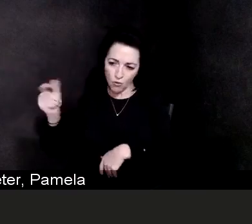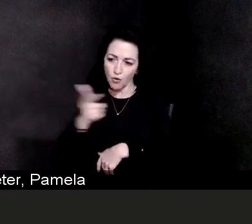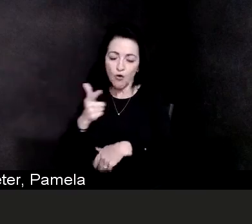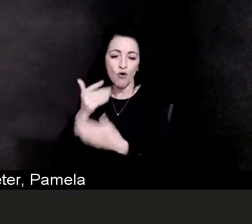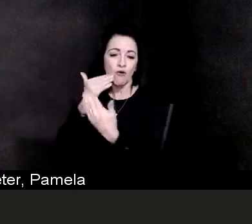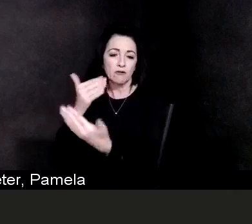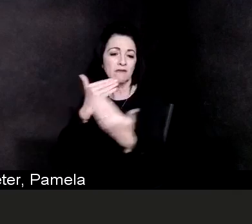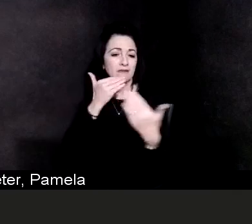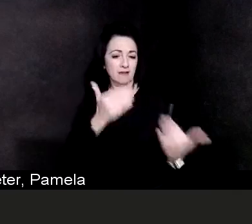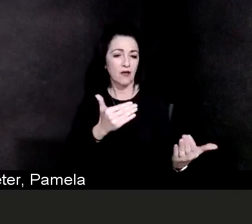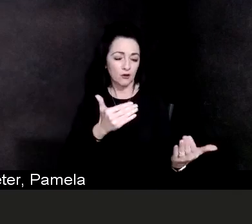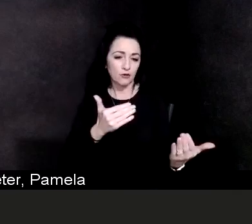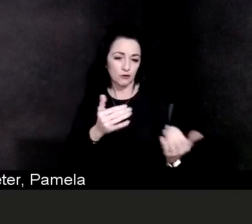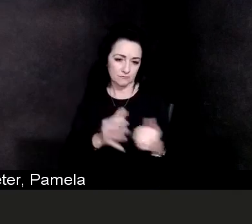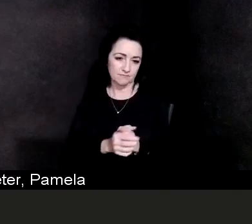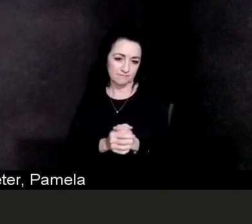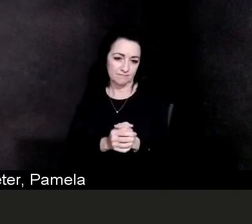On behalf of everybody here at Beebe Healthcare,